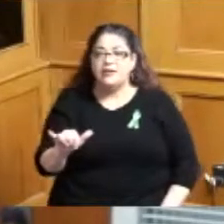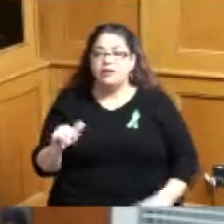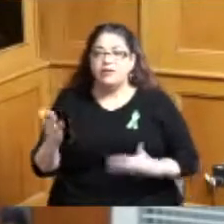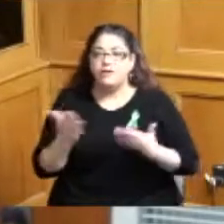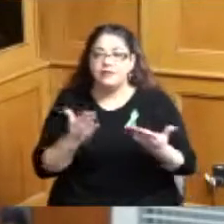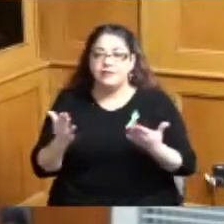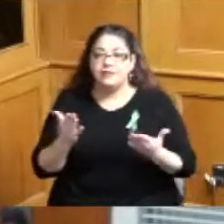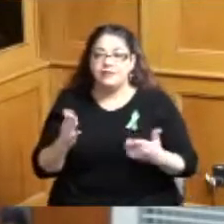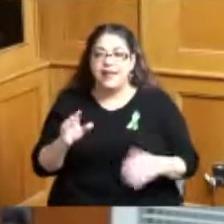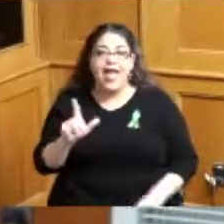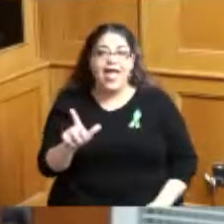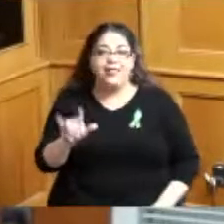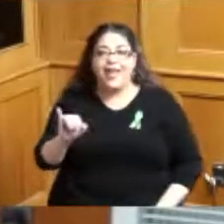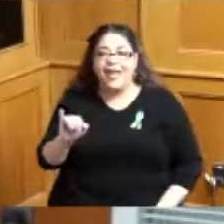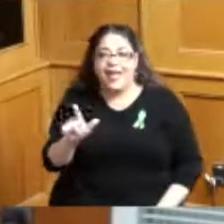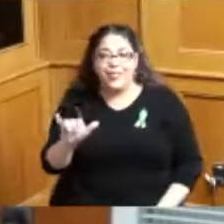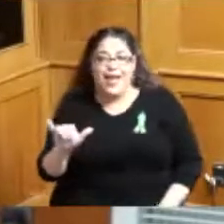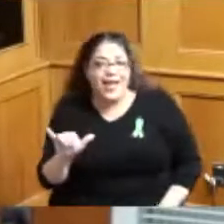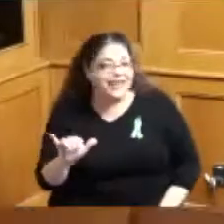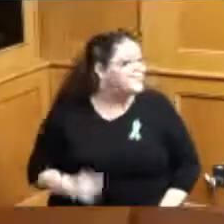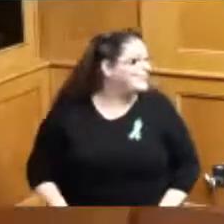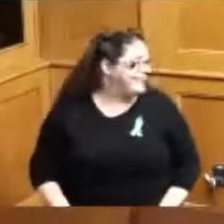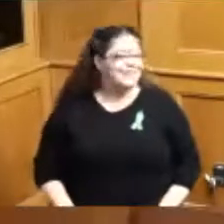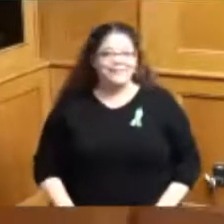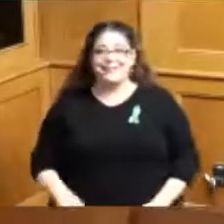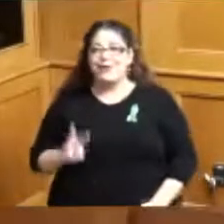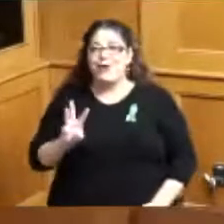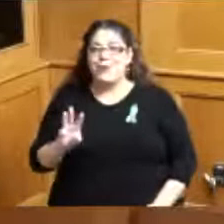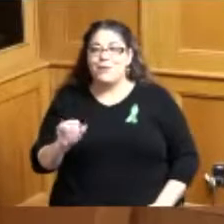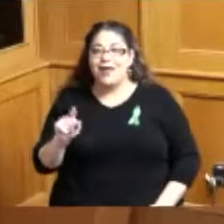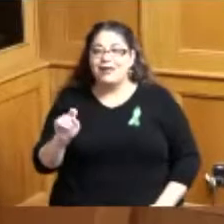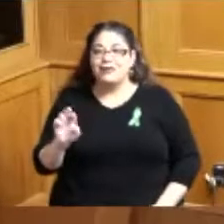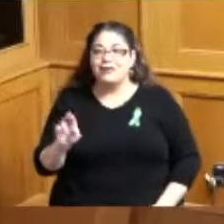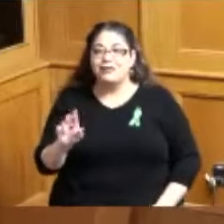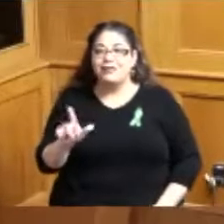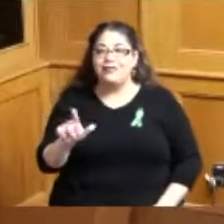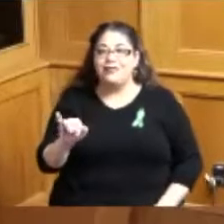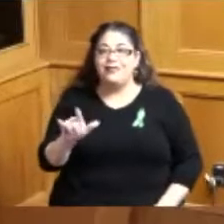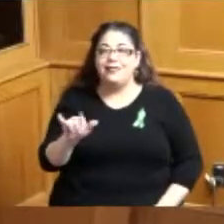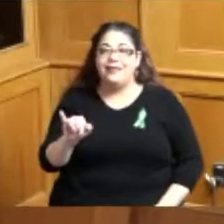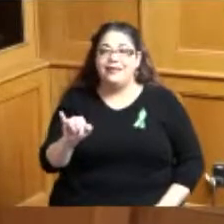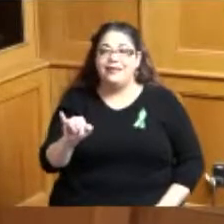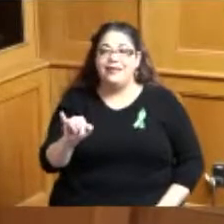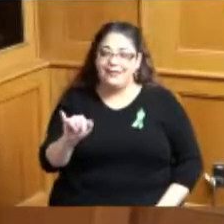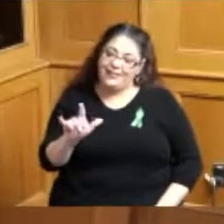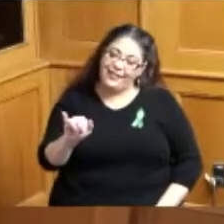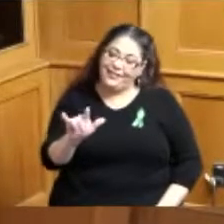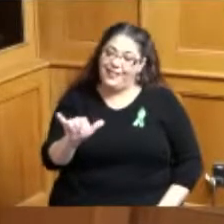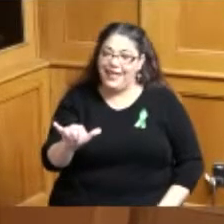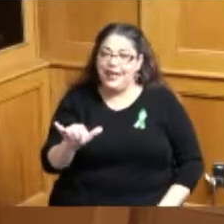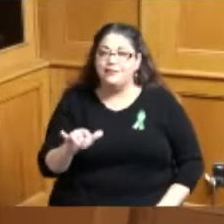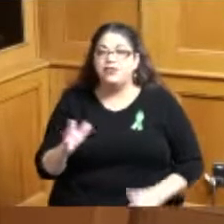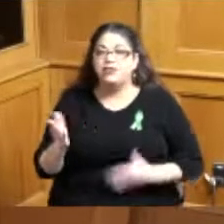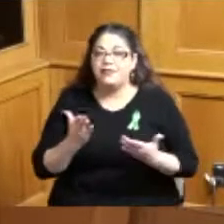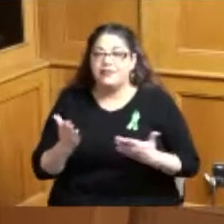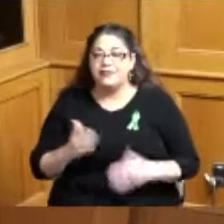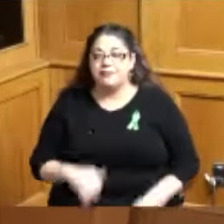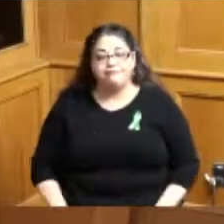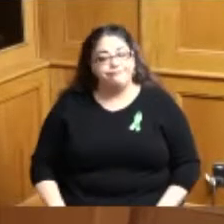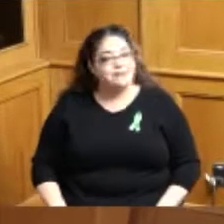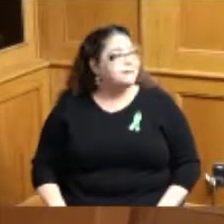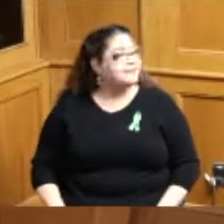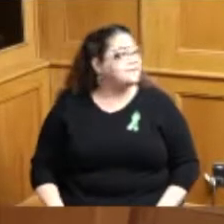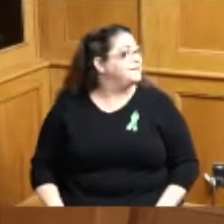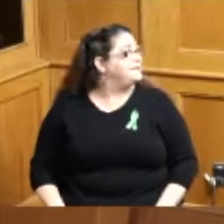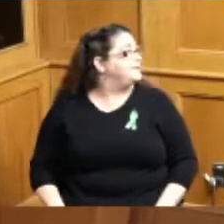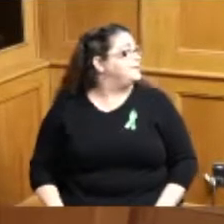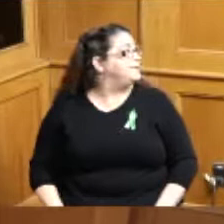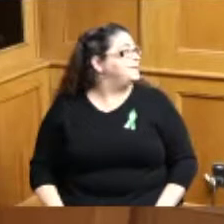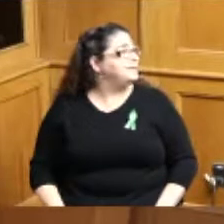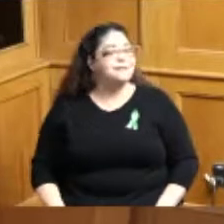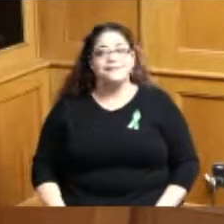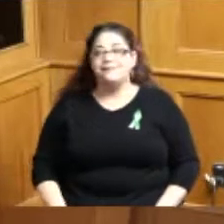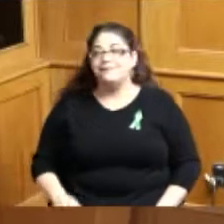l-i-l-y okay all right thank you let's see Jeff oh hi how are you miles uh-huh